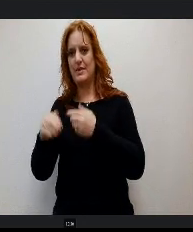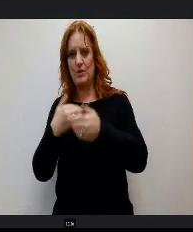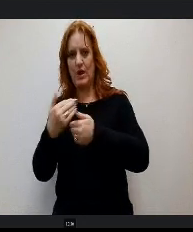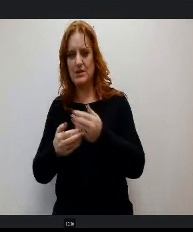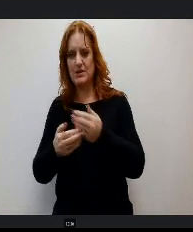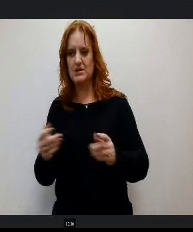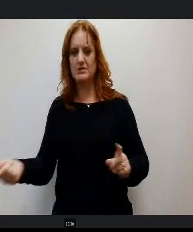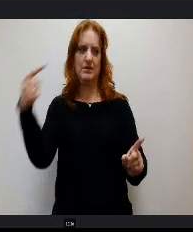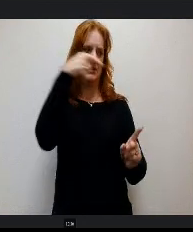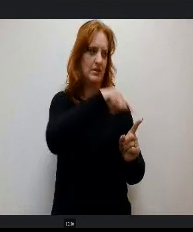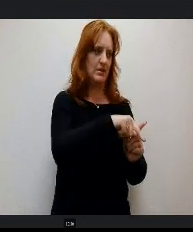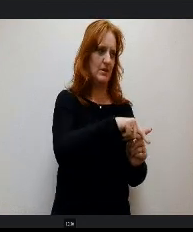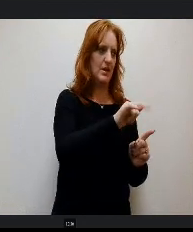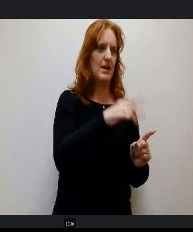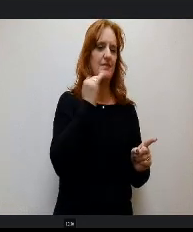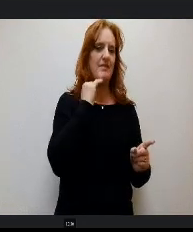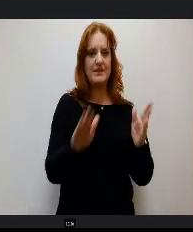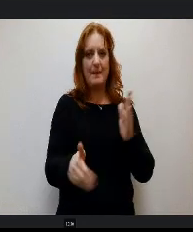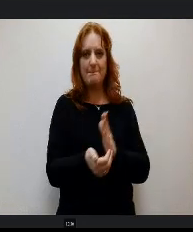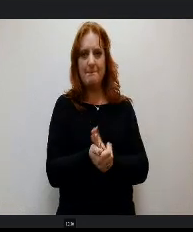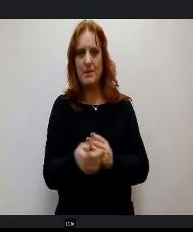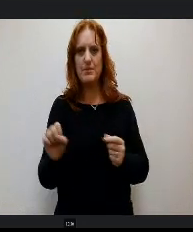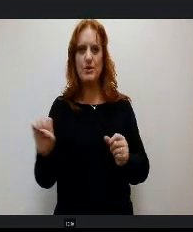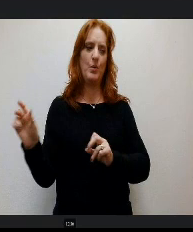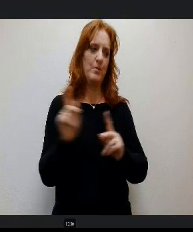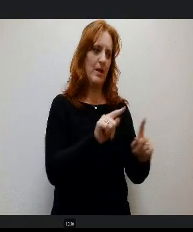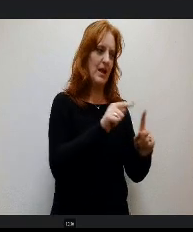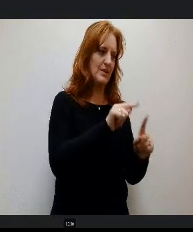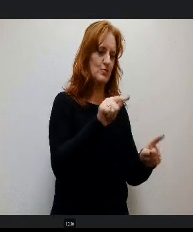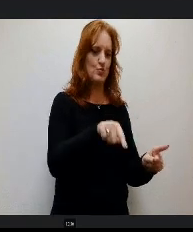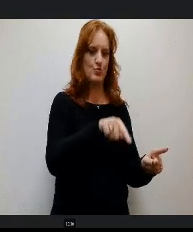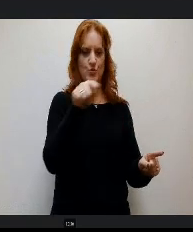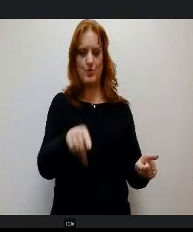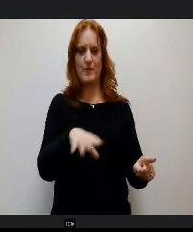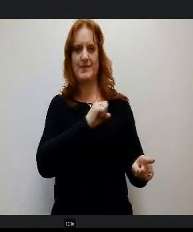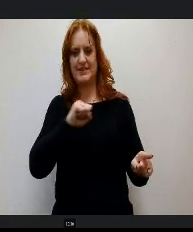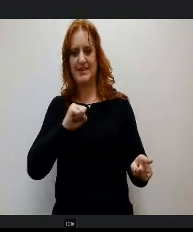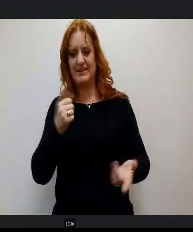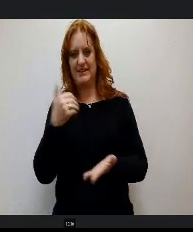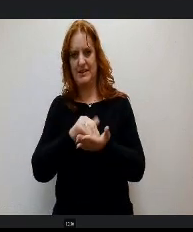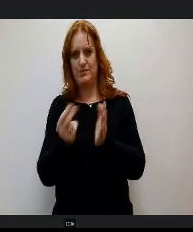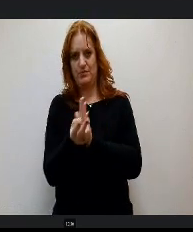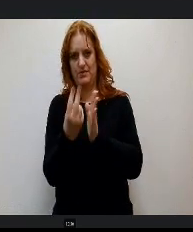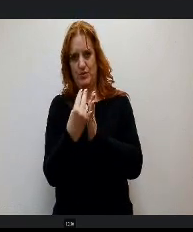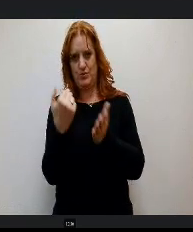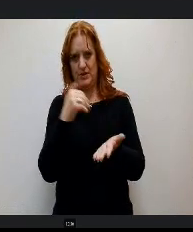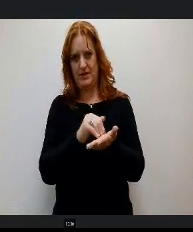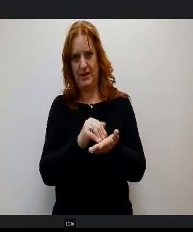then has to go back to the House side to be re reviewed and then vice versa if it starts in